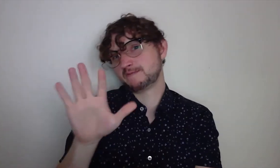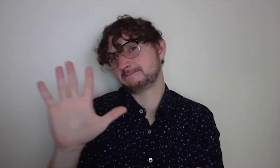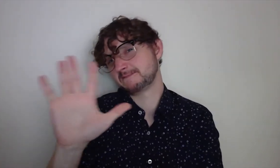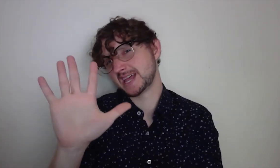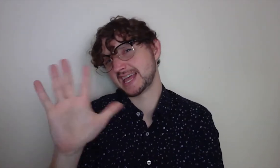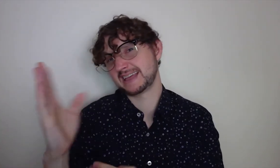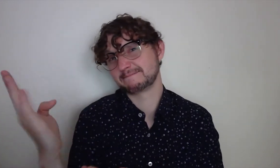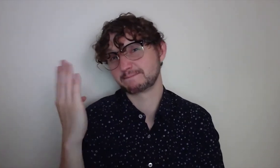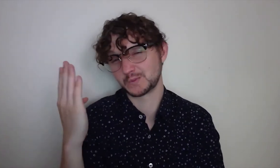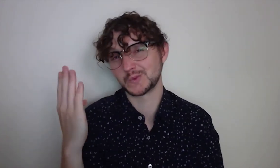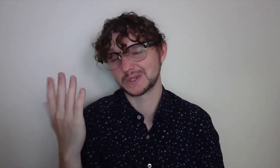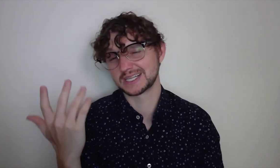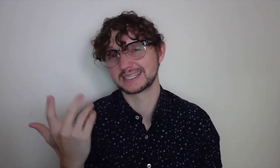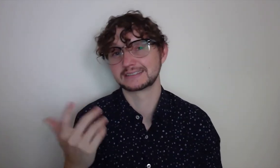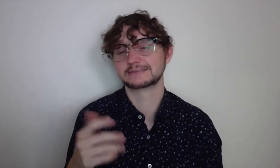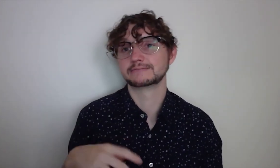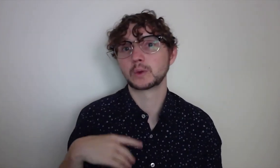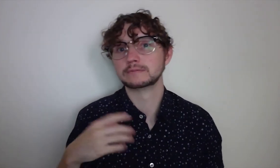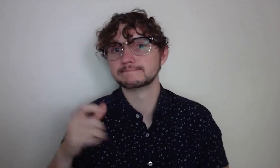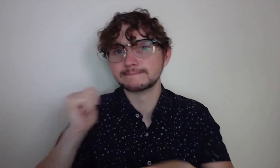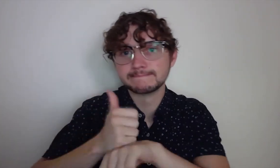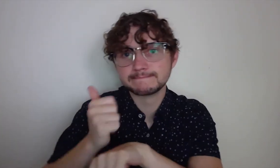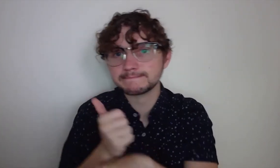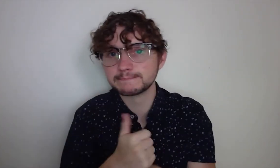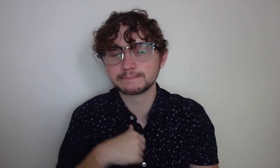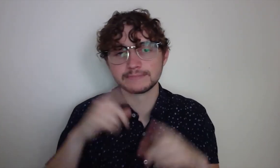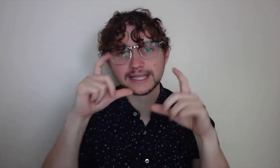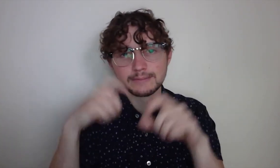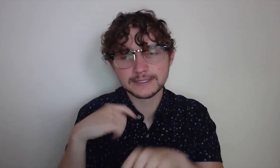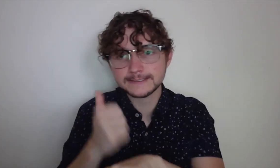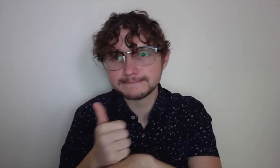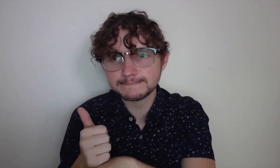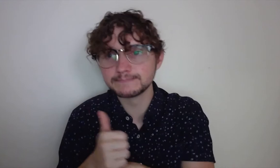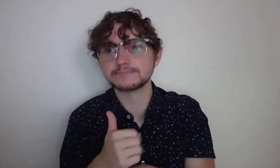Finally, I found this field at about five in the morning.